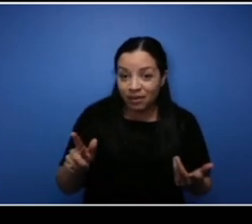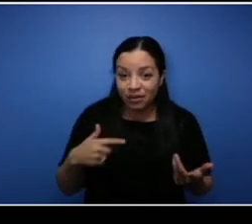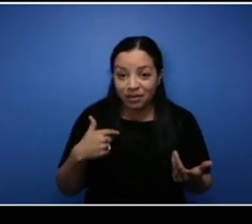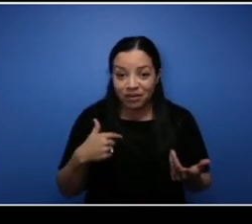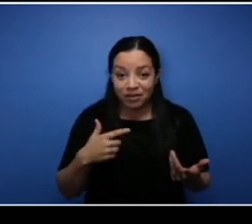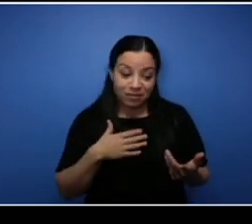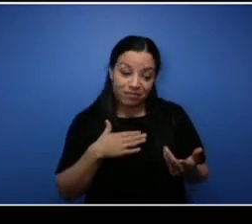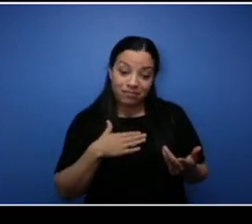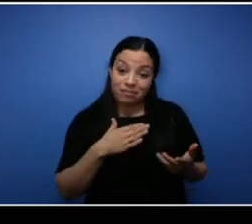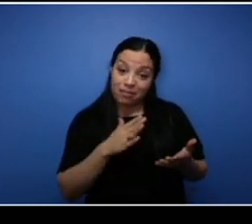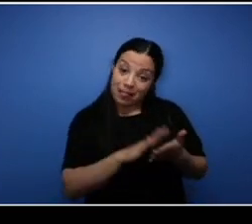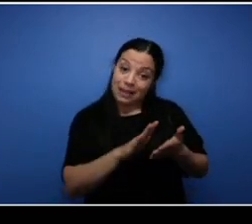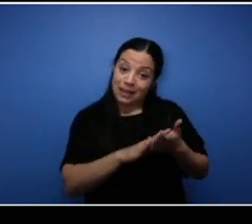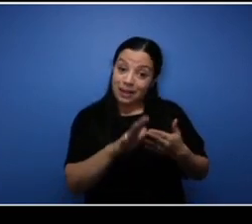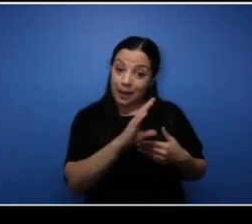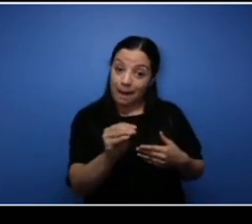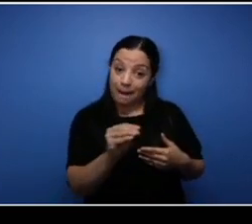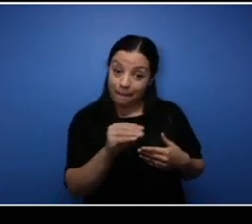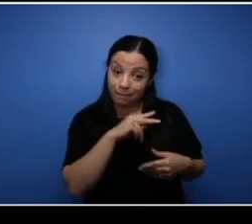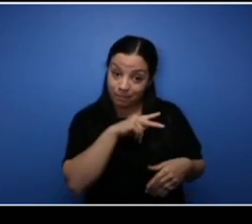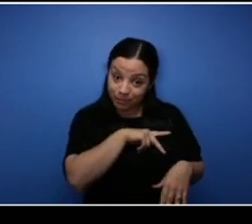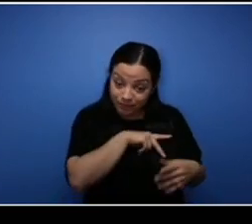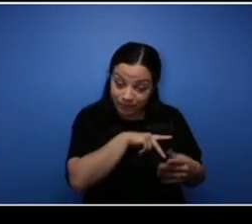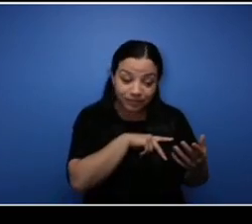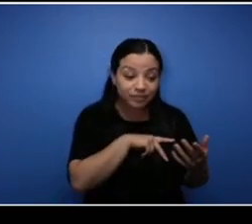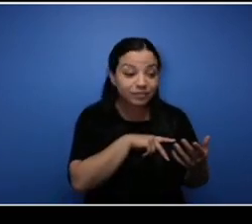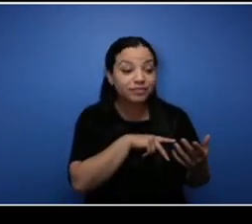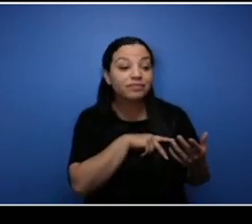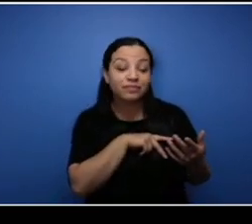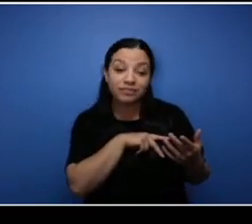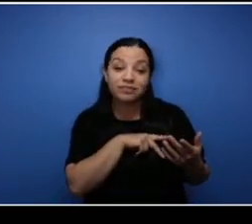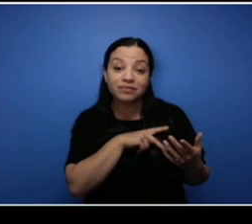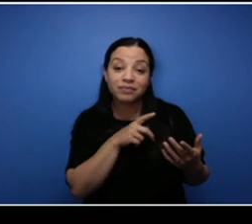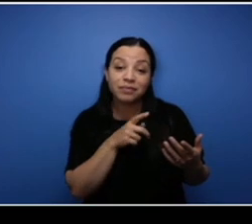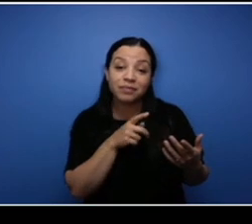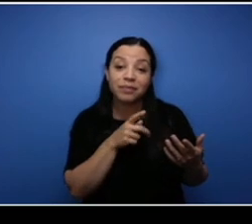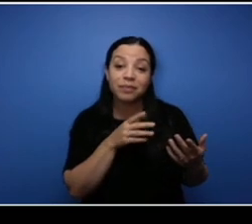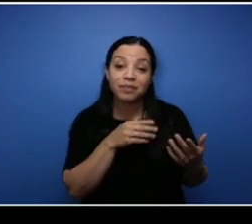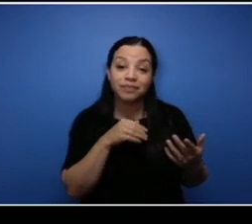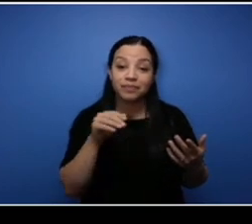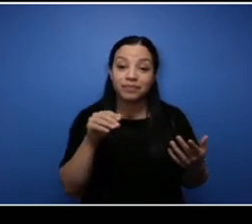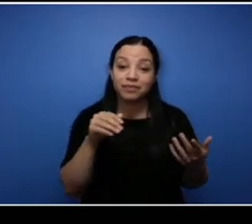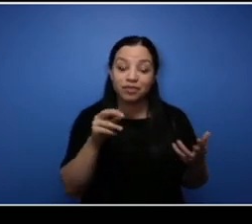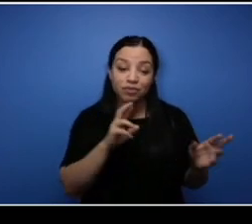I am entertaining um pulling out my access strategy and my suggestion plan which will